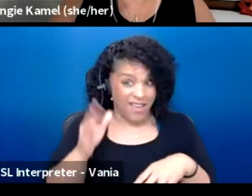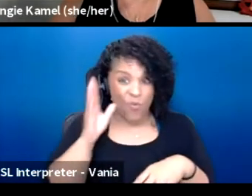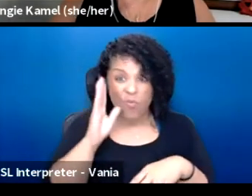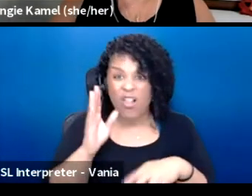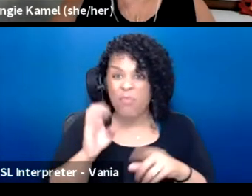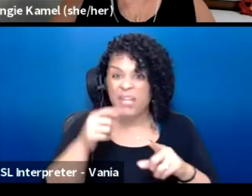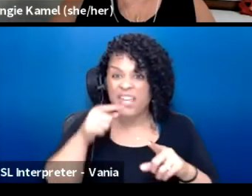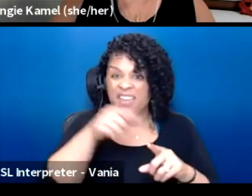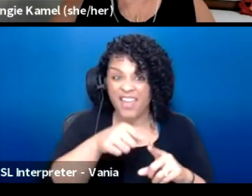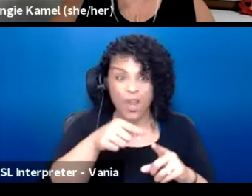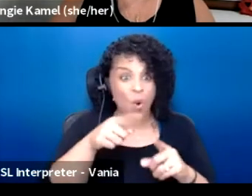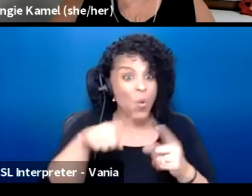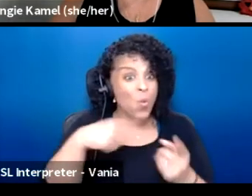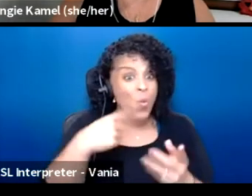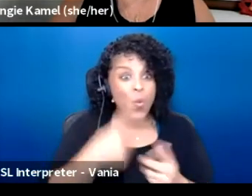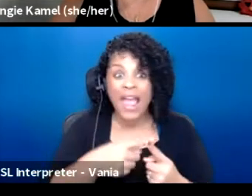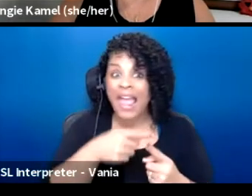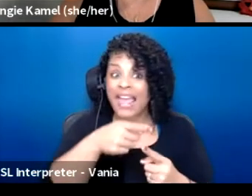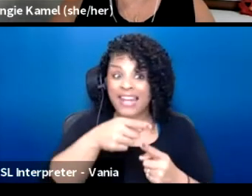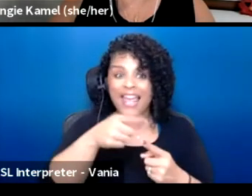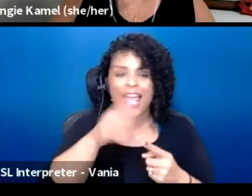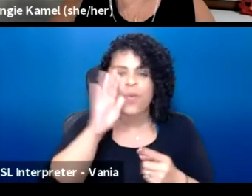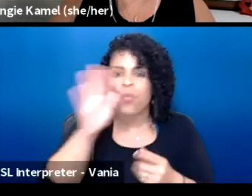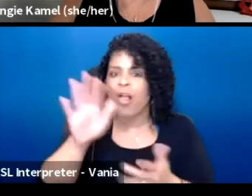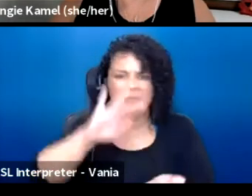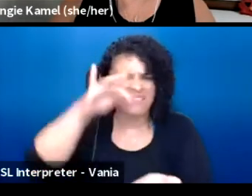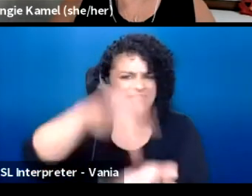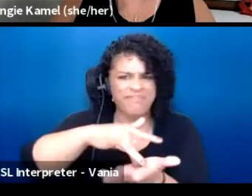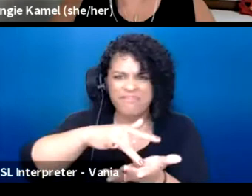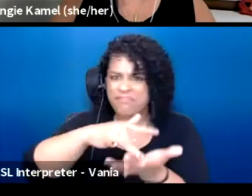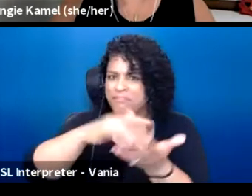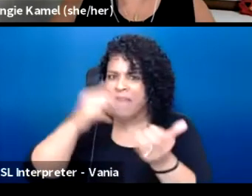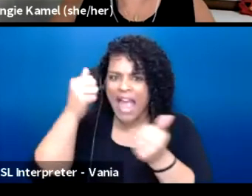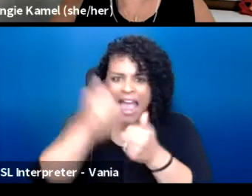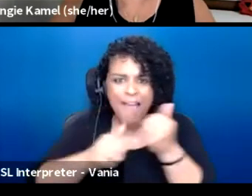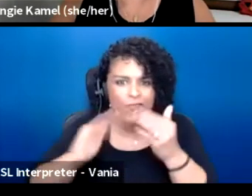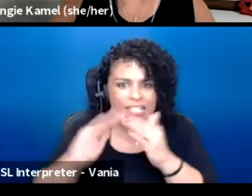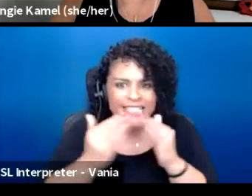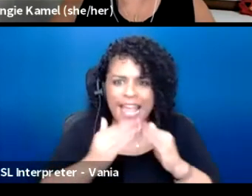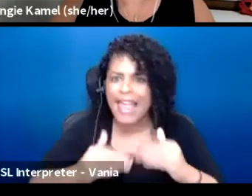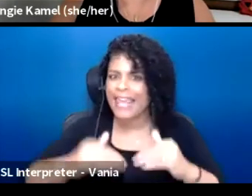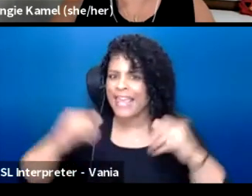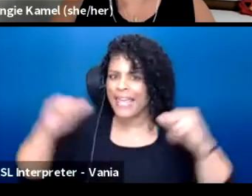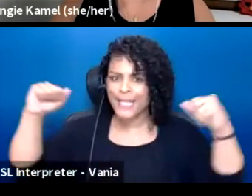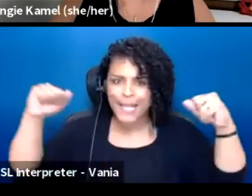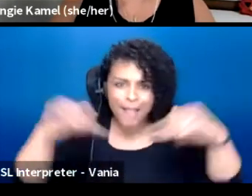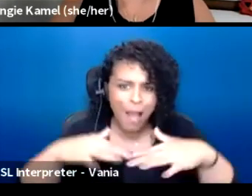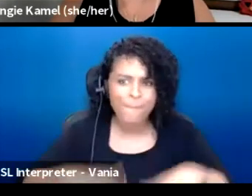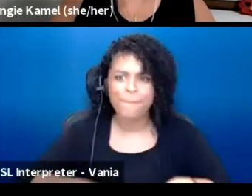That the grounds that there would be centered to every city, a town, a neighborhood, and that the grounds